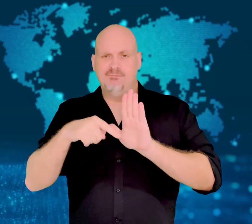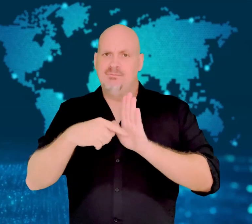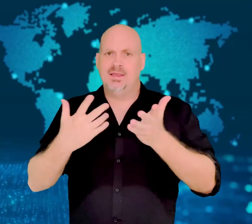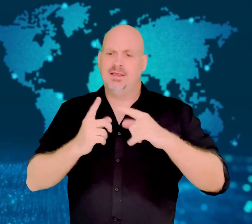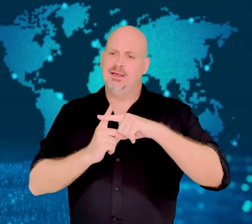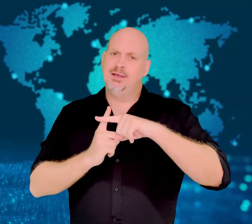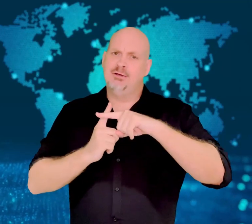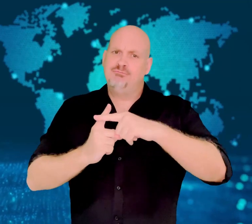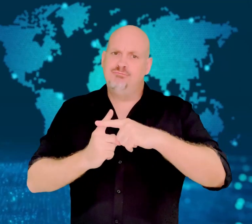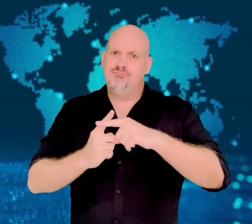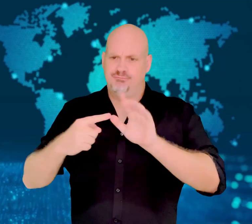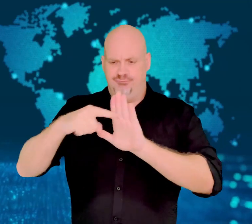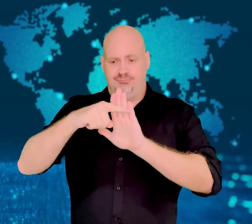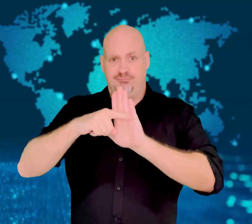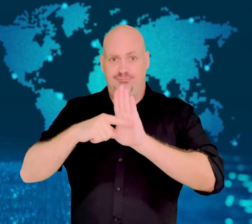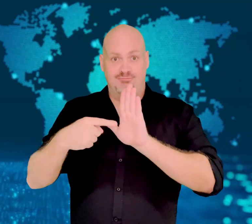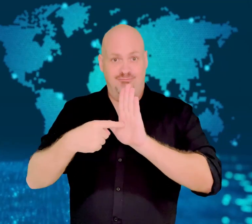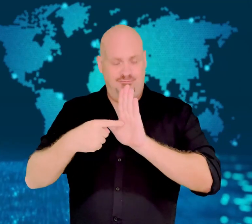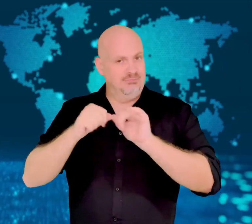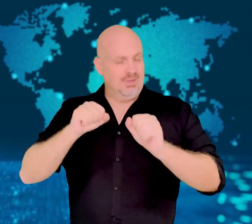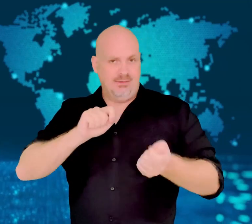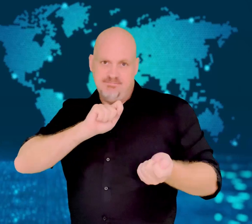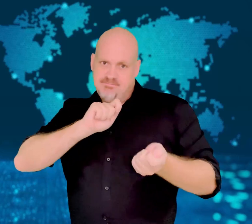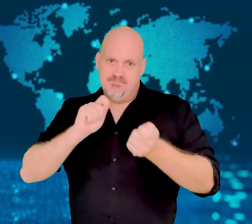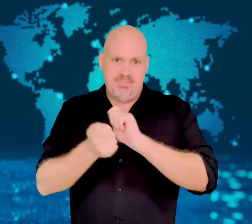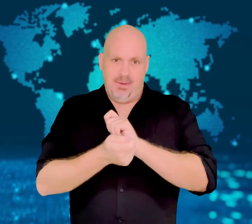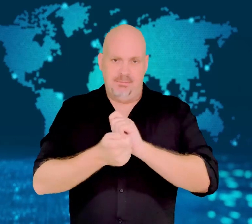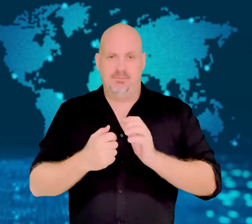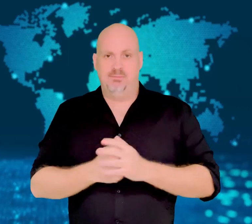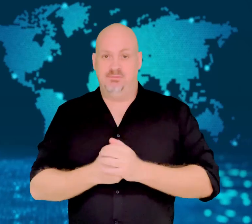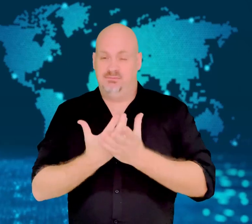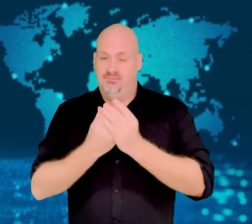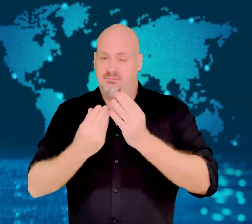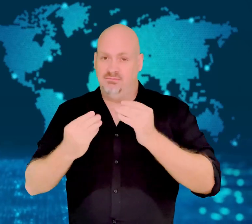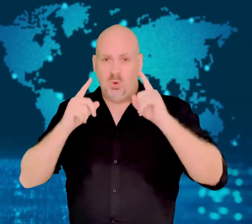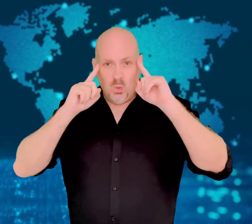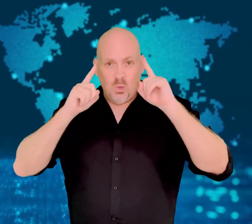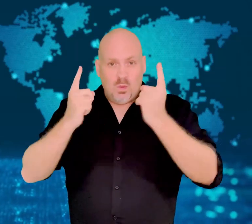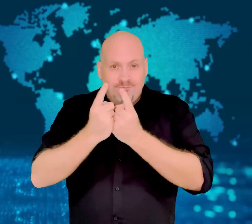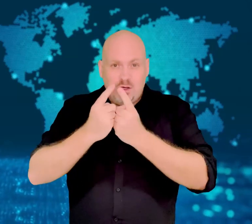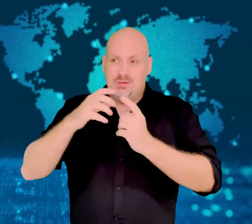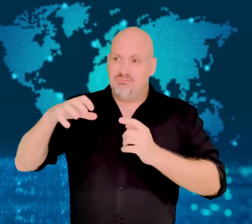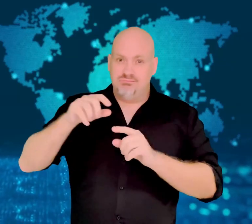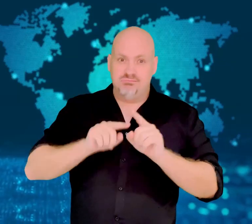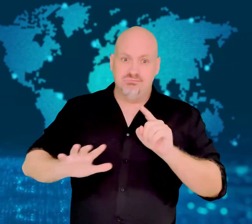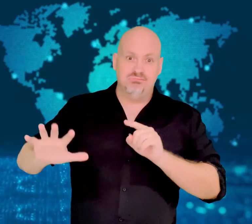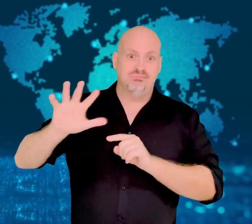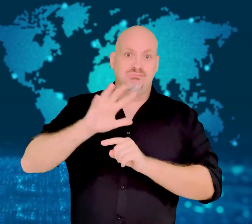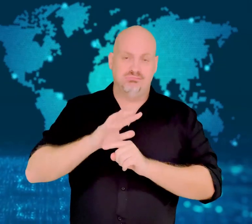Many universities would have to change how they manage their admissions.